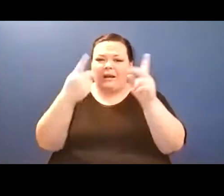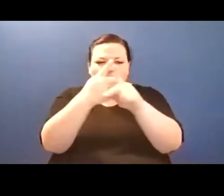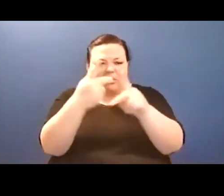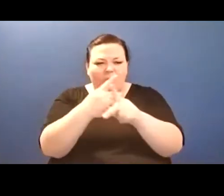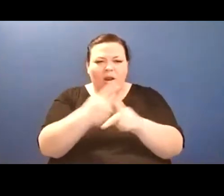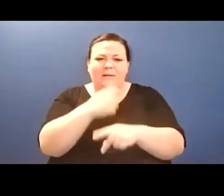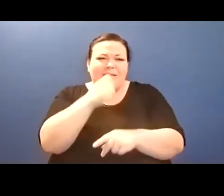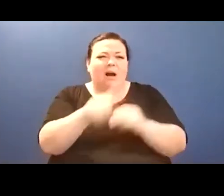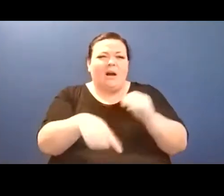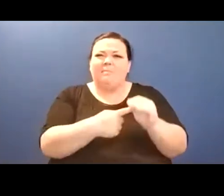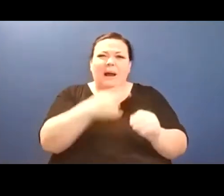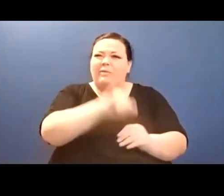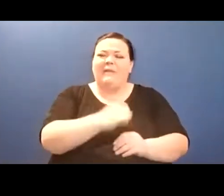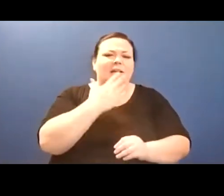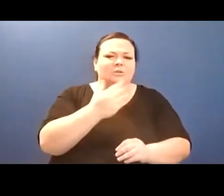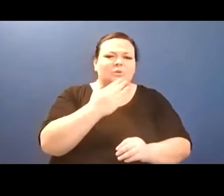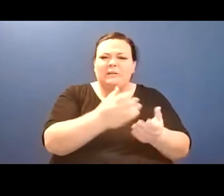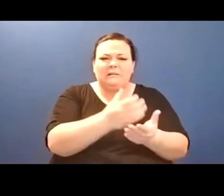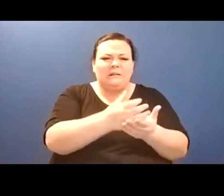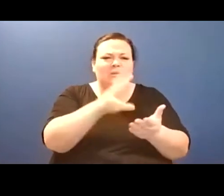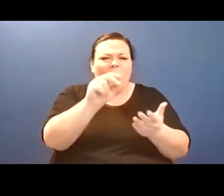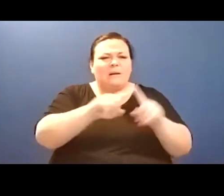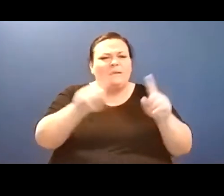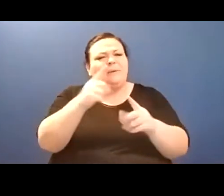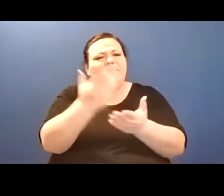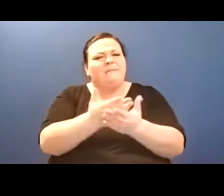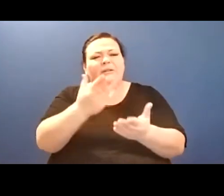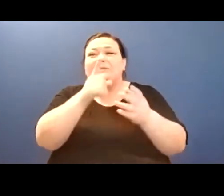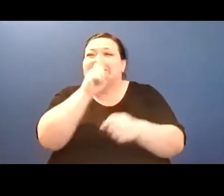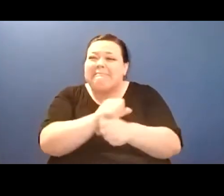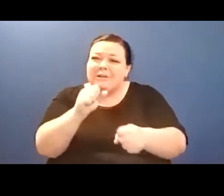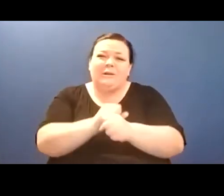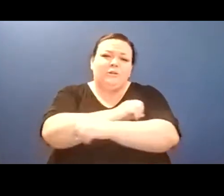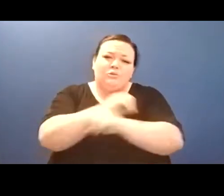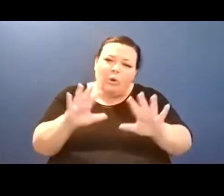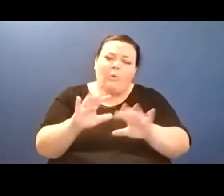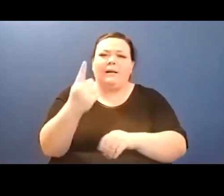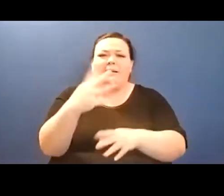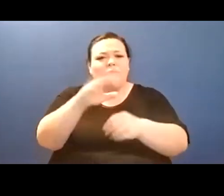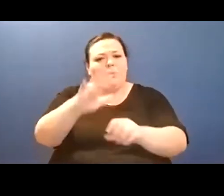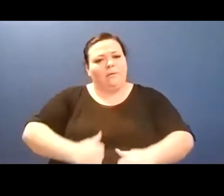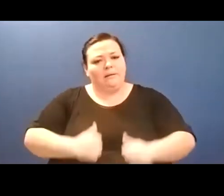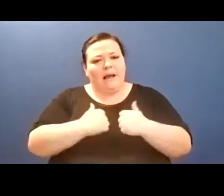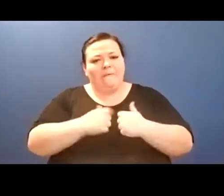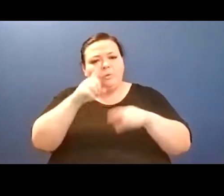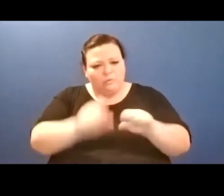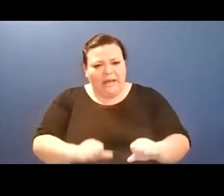can still hear their voices calling your name. If you have missed them, do not worry. They will